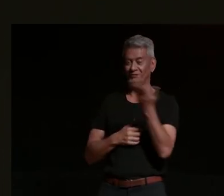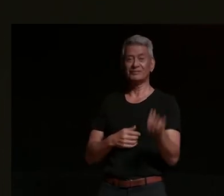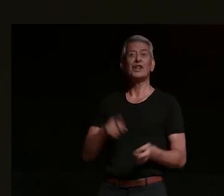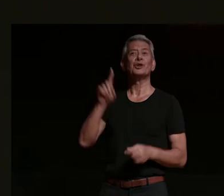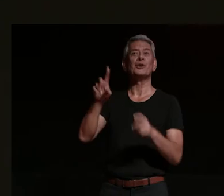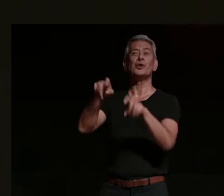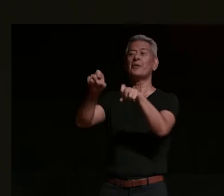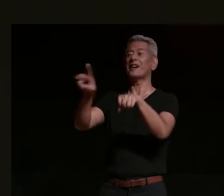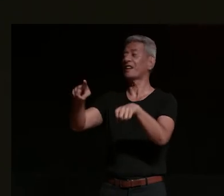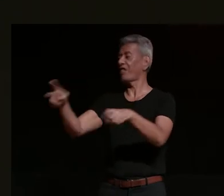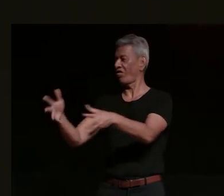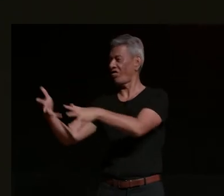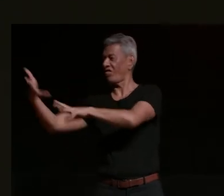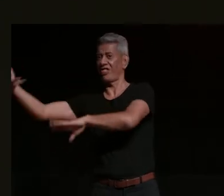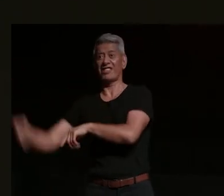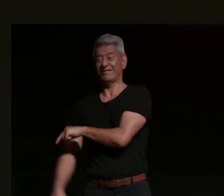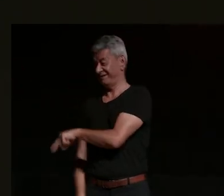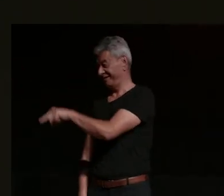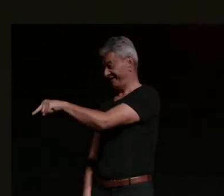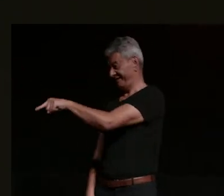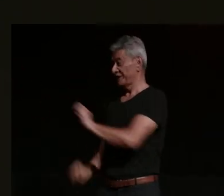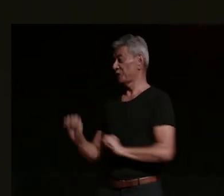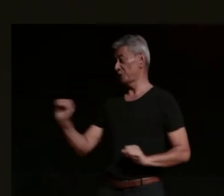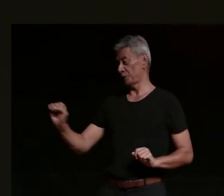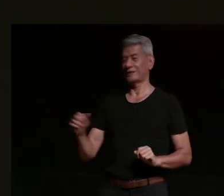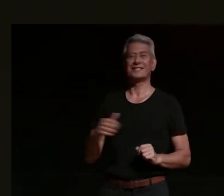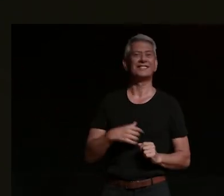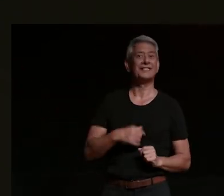it's a bit crumpled but i hope you enjoyed the hill ride and someone shows some photos later